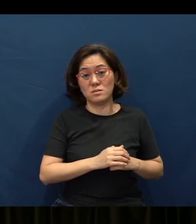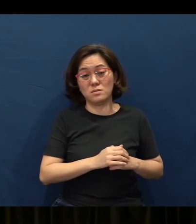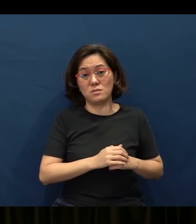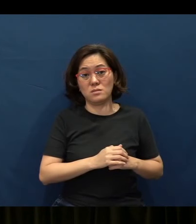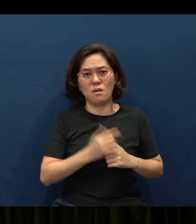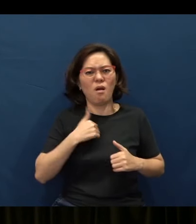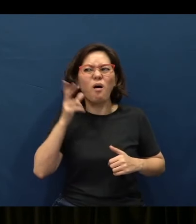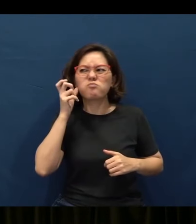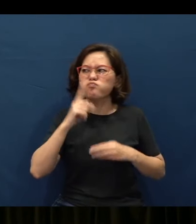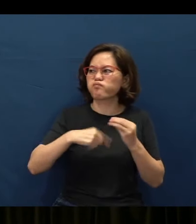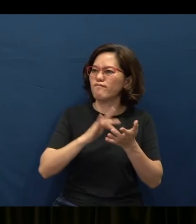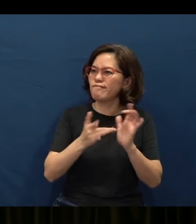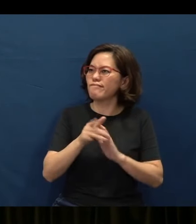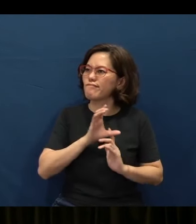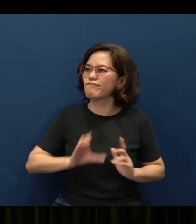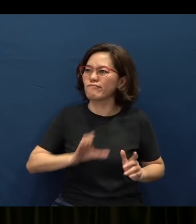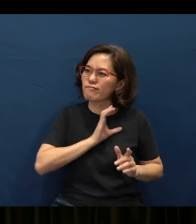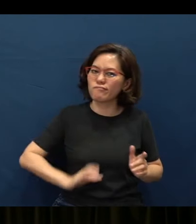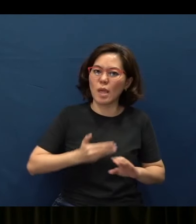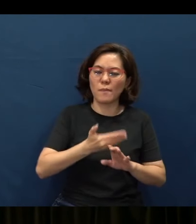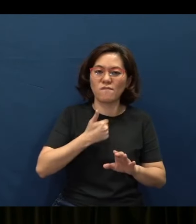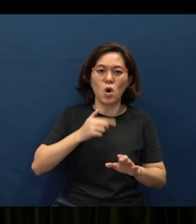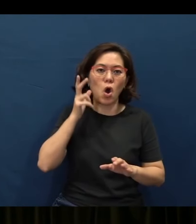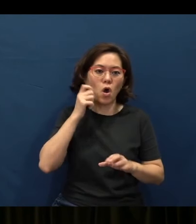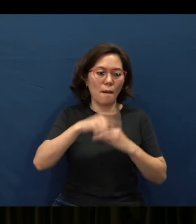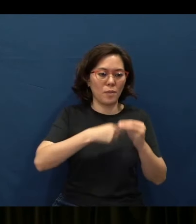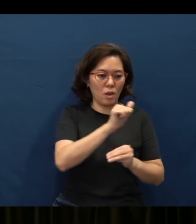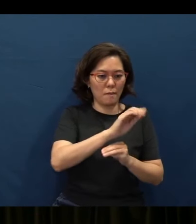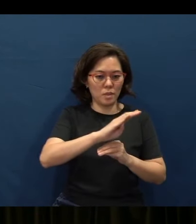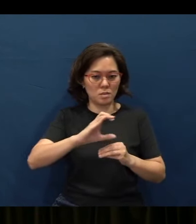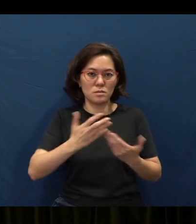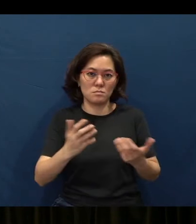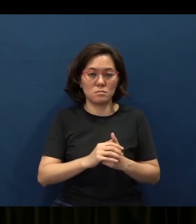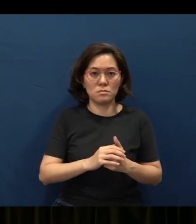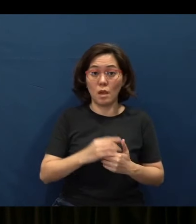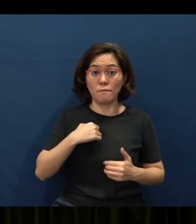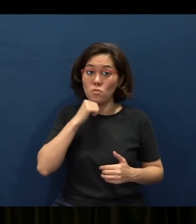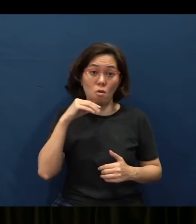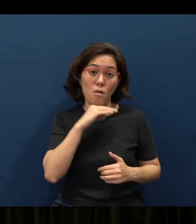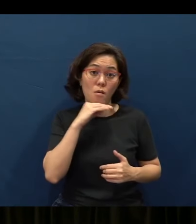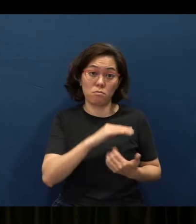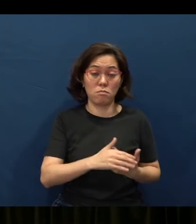I heard about Jesus Christ, even before I heard about ABCs. And I'm not lying, because I'm really